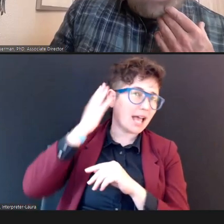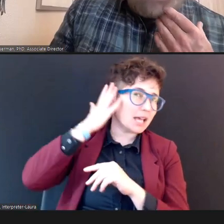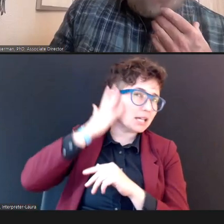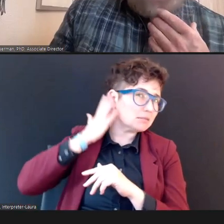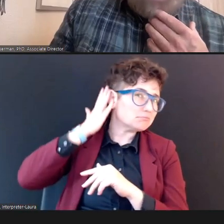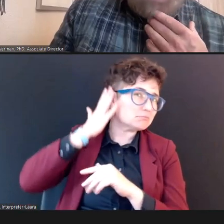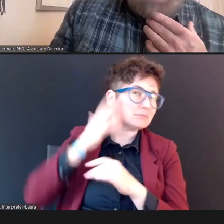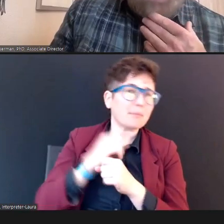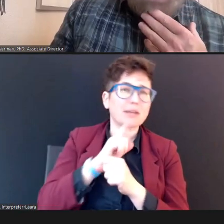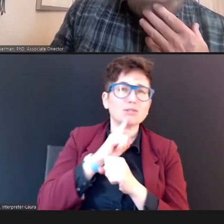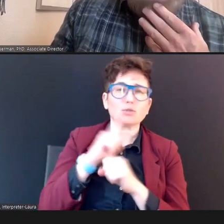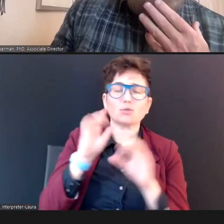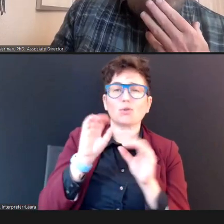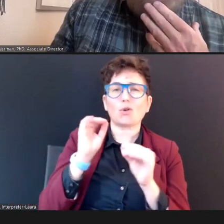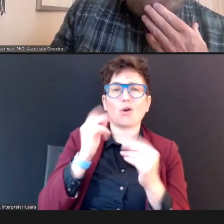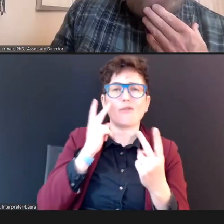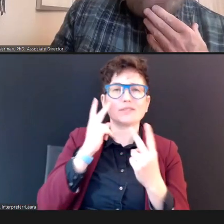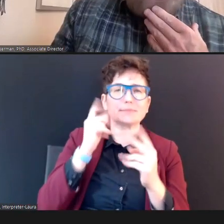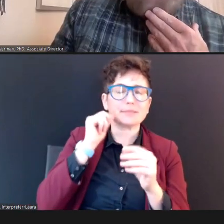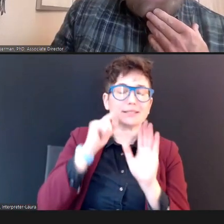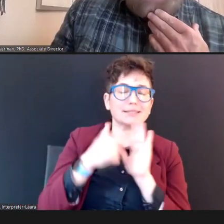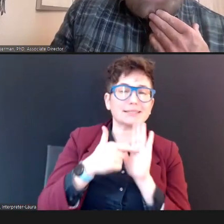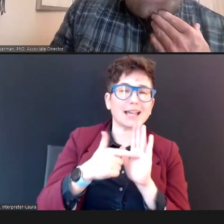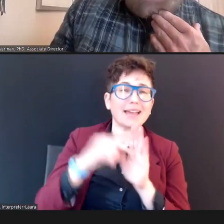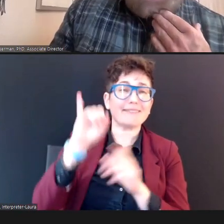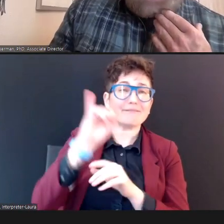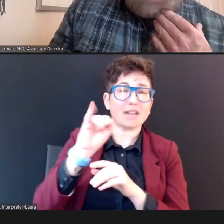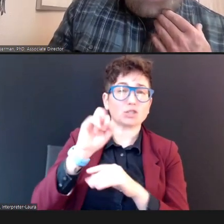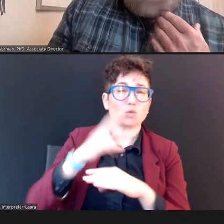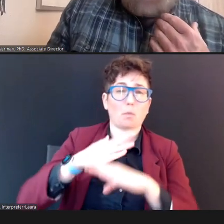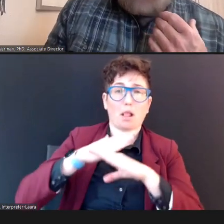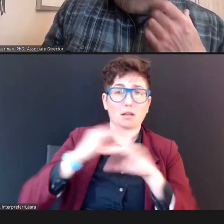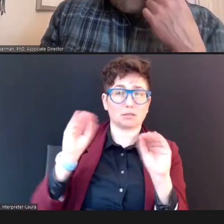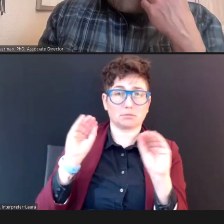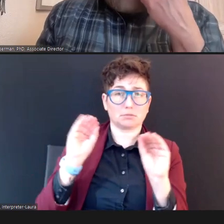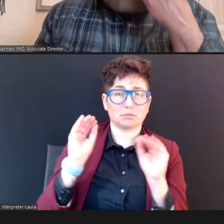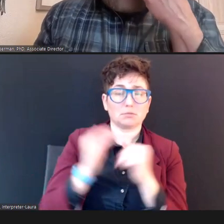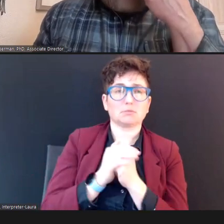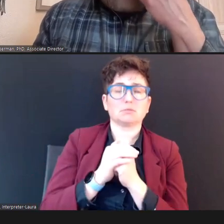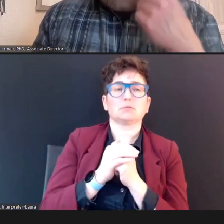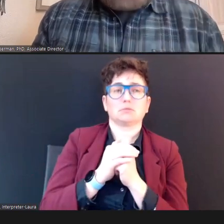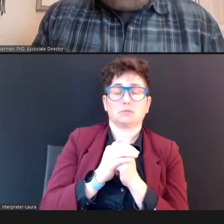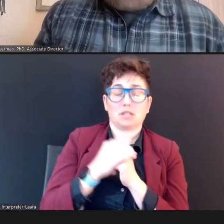Again, to make sure there's no visible sign of infection, or blockage. And then, if the ear appears to be normal, and healthy -- then we're